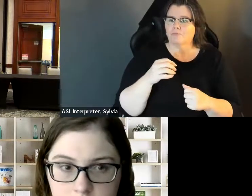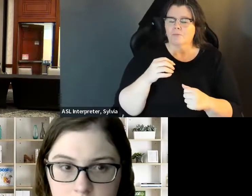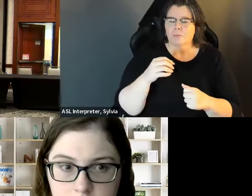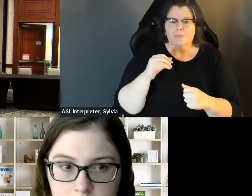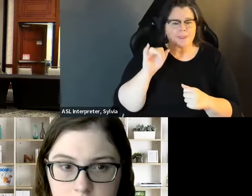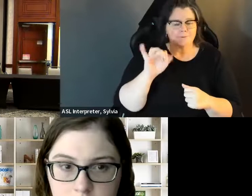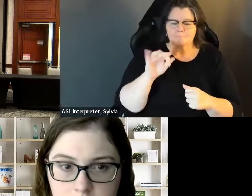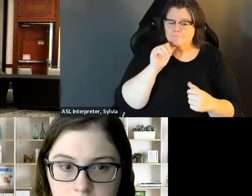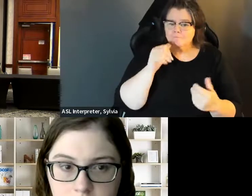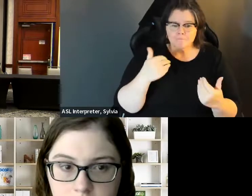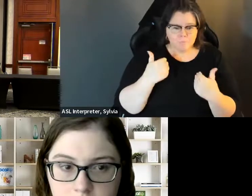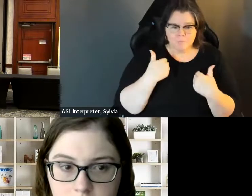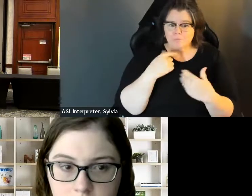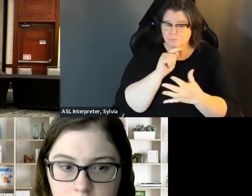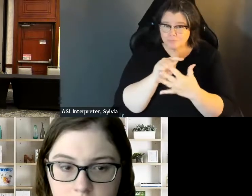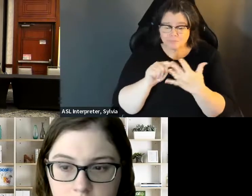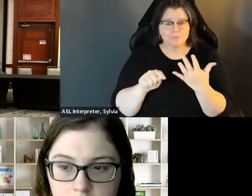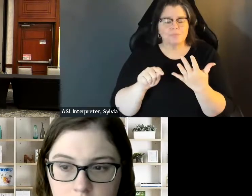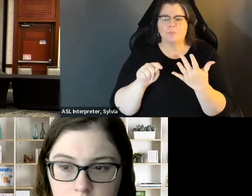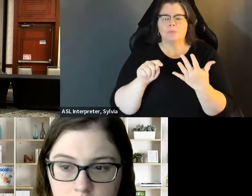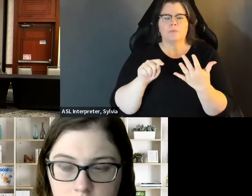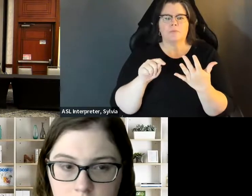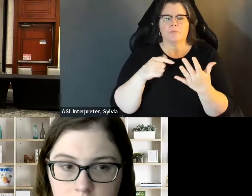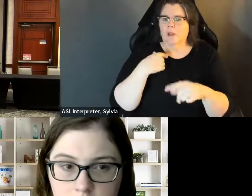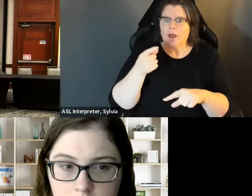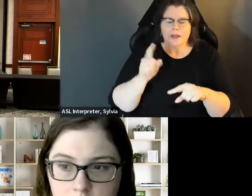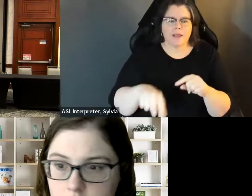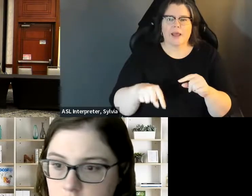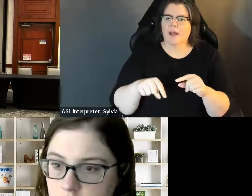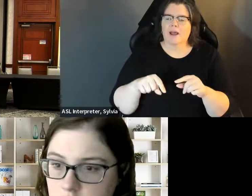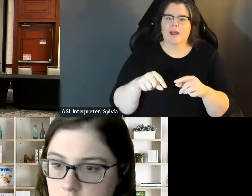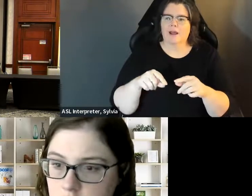caused significant problems with websites, and being able to have sight, being able to have a Facebook page because Do not know what to do with, does not scan so something simple, like, just not using a driver's license, caused significant problems with websites and being able to have being able to have a Facebook page because if you don't have those various things you can't even go out for funding you